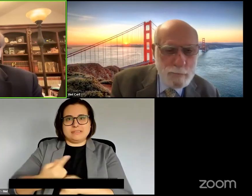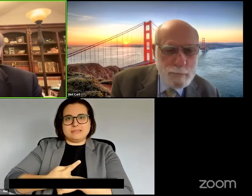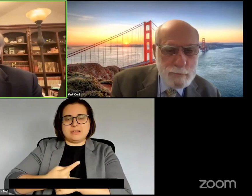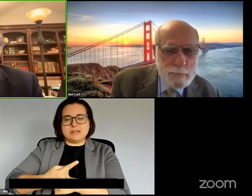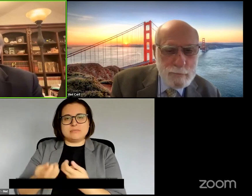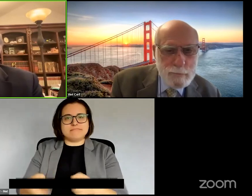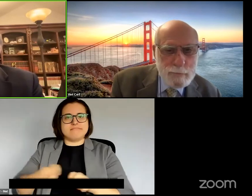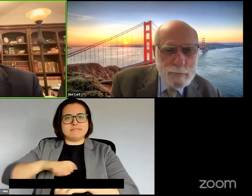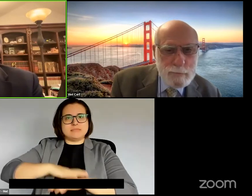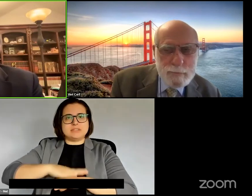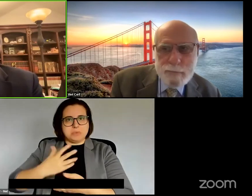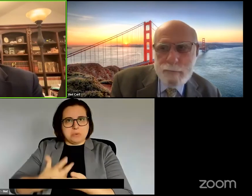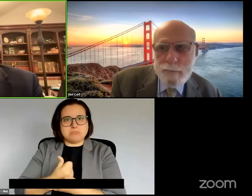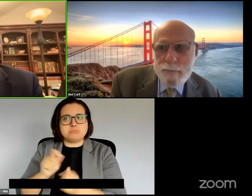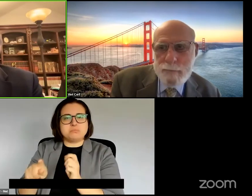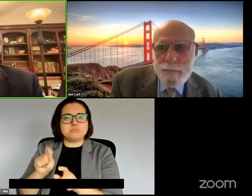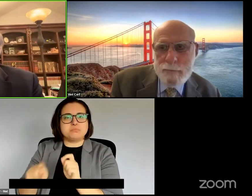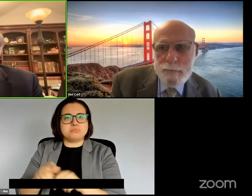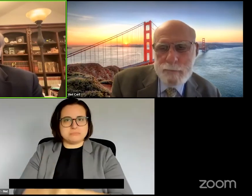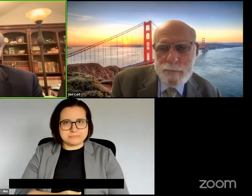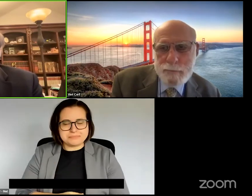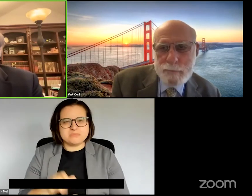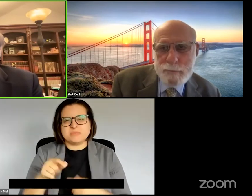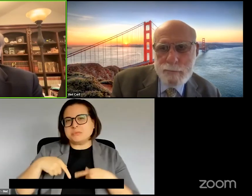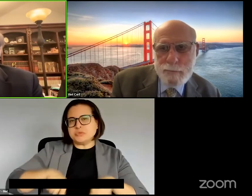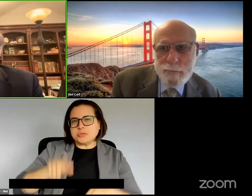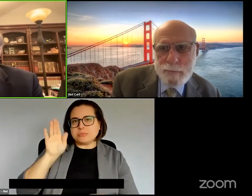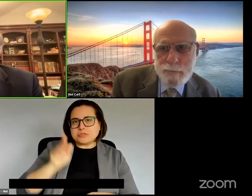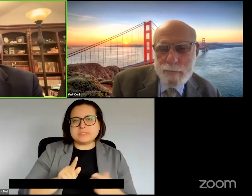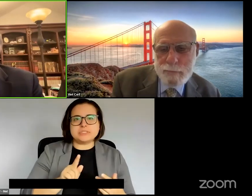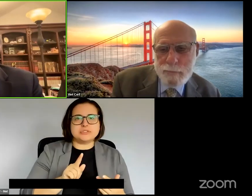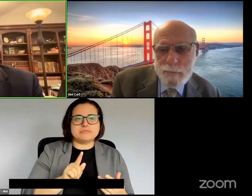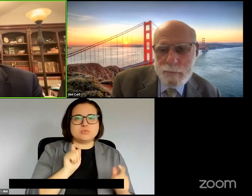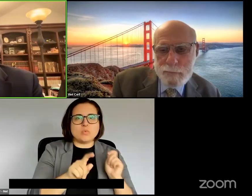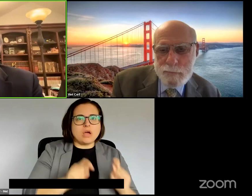do that. We can also pick up on some questions and discussions from the day as well.